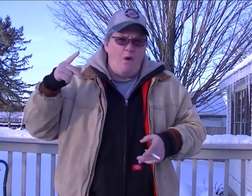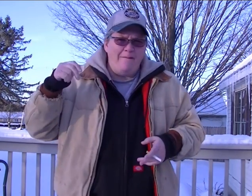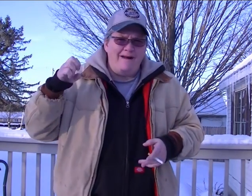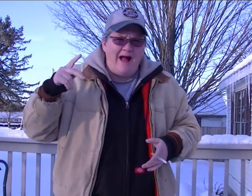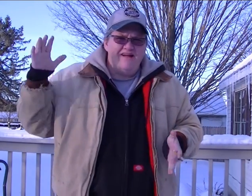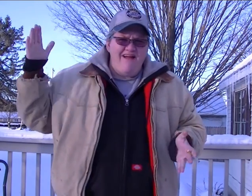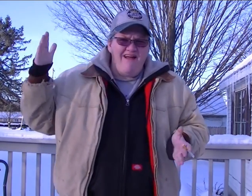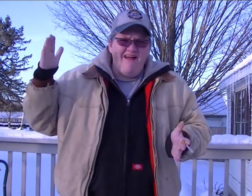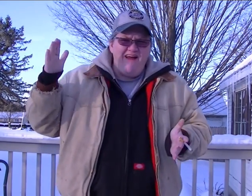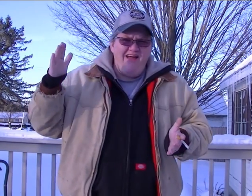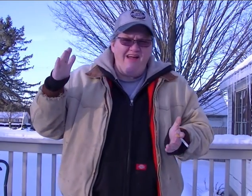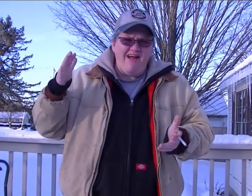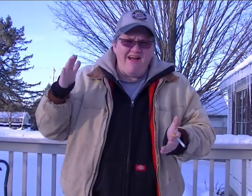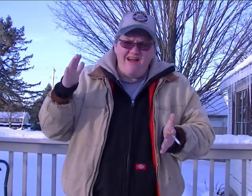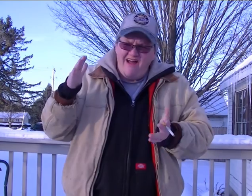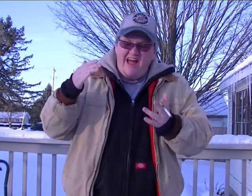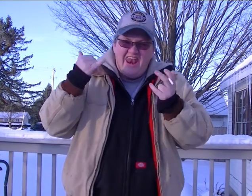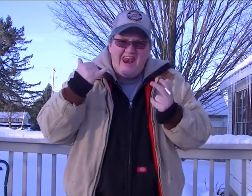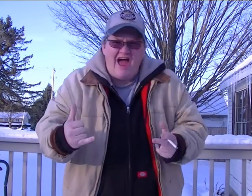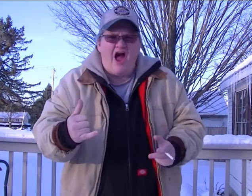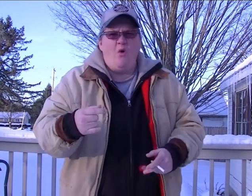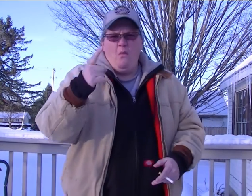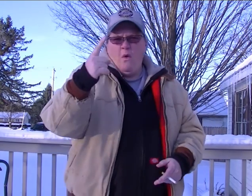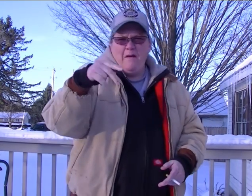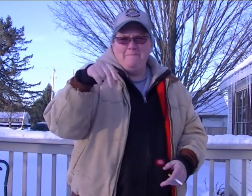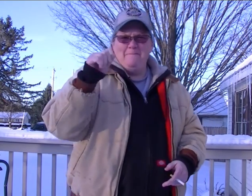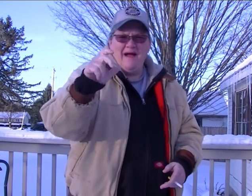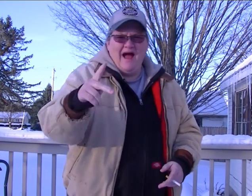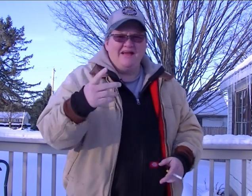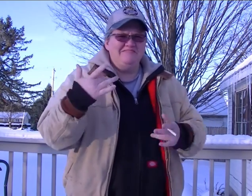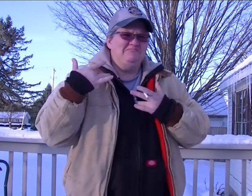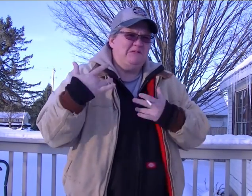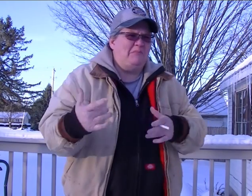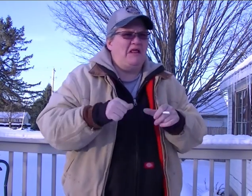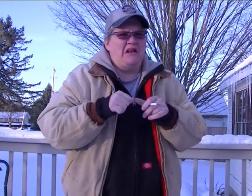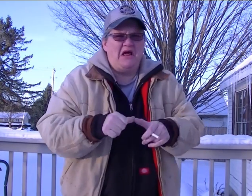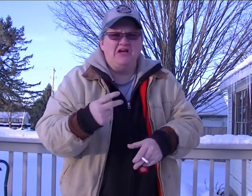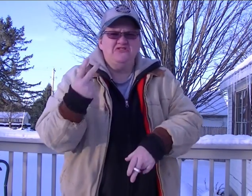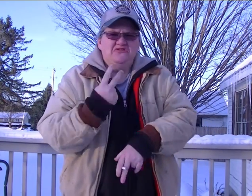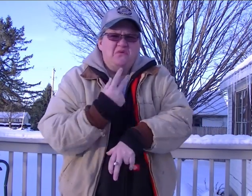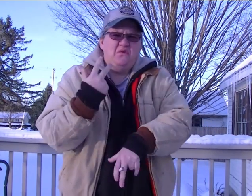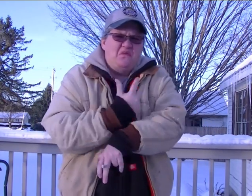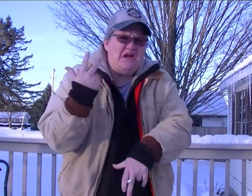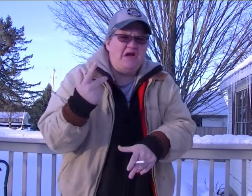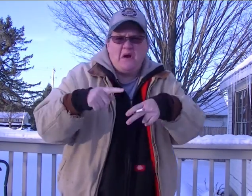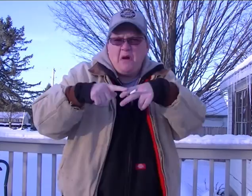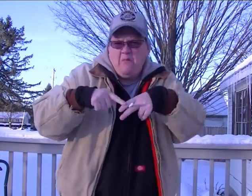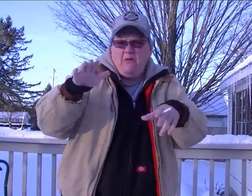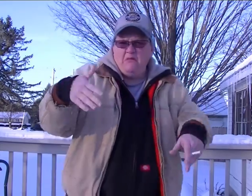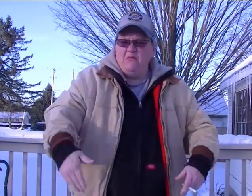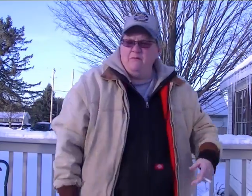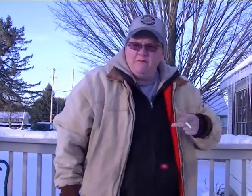To a pack...then a pack lasted 2-3 days depending